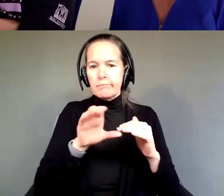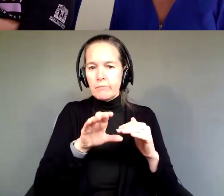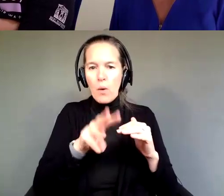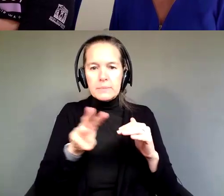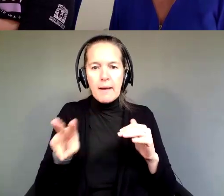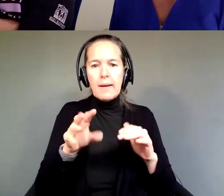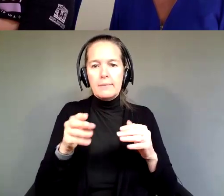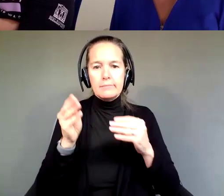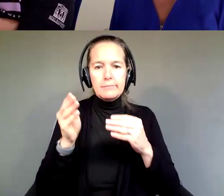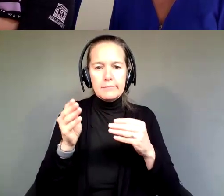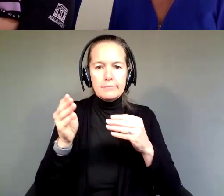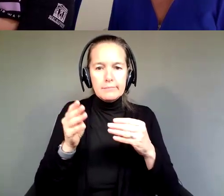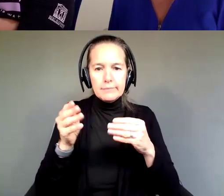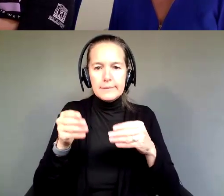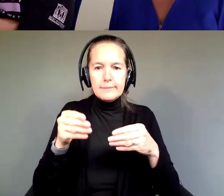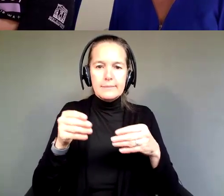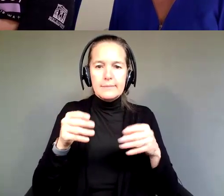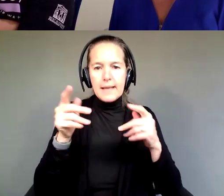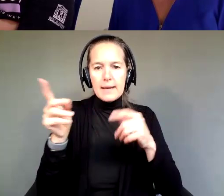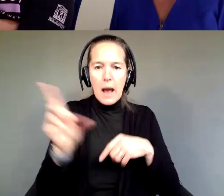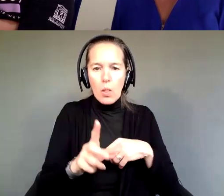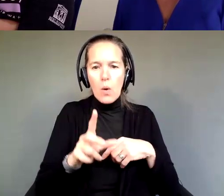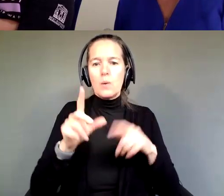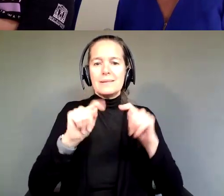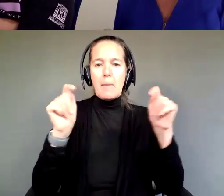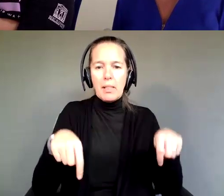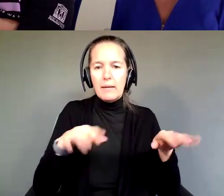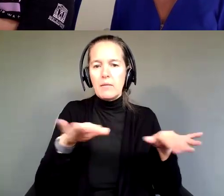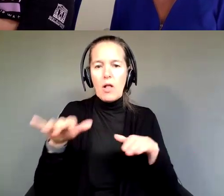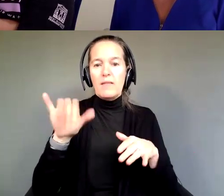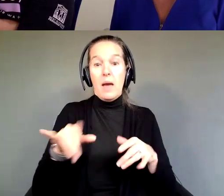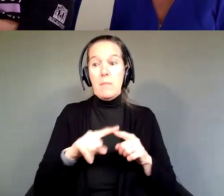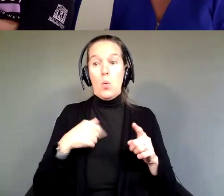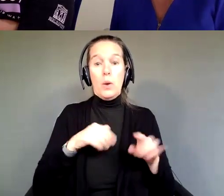But we were doing Supported Decision Making before we realized it was a thing.